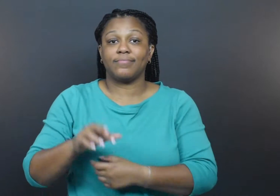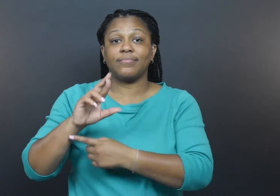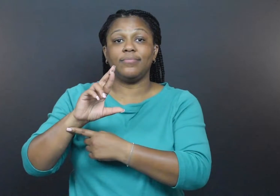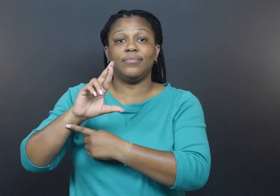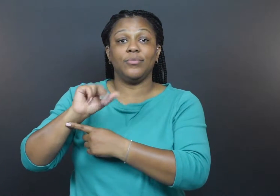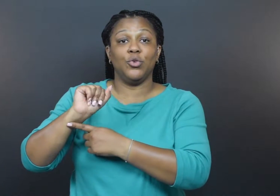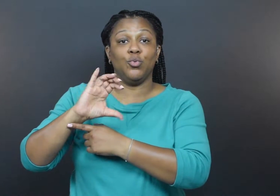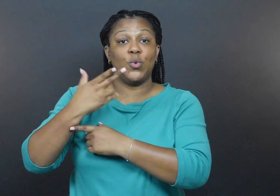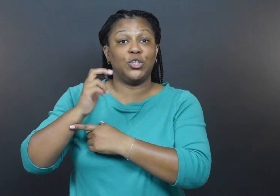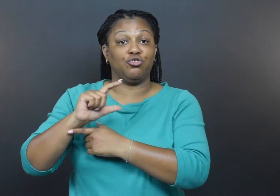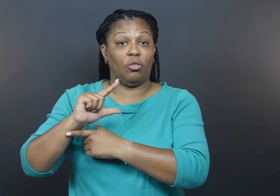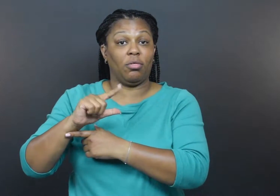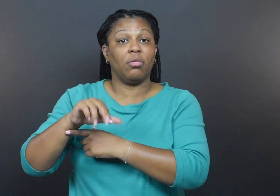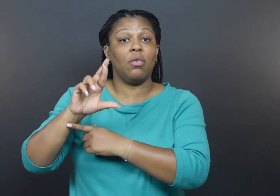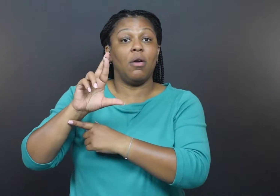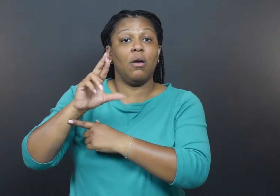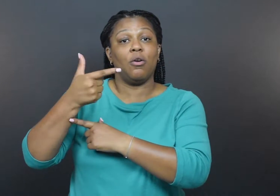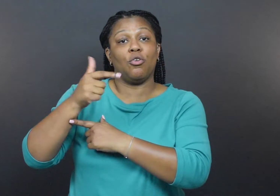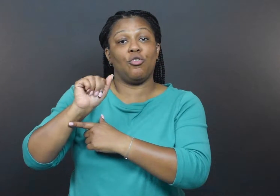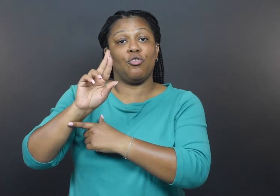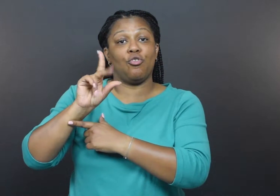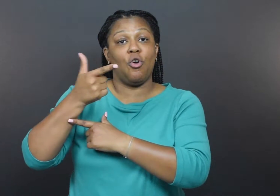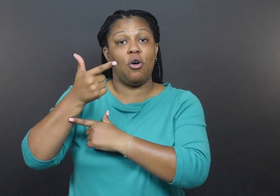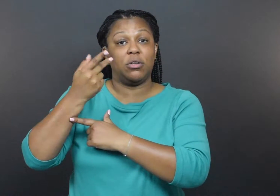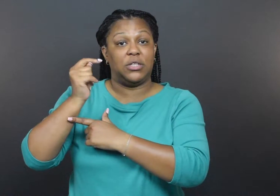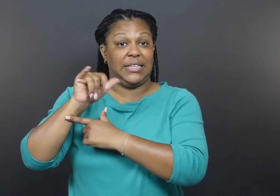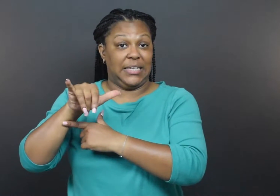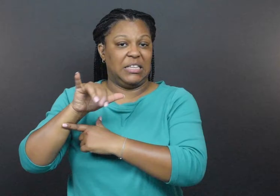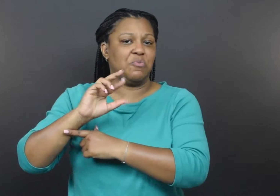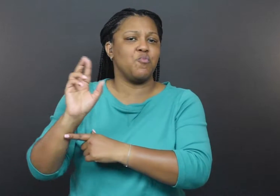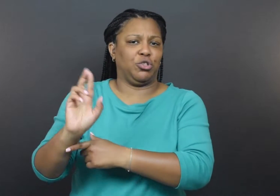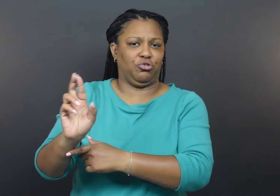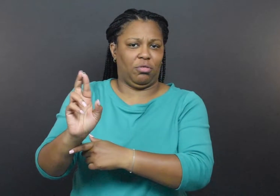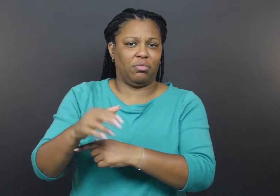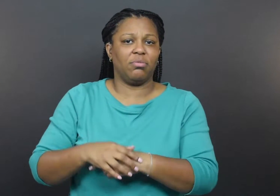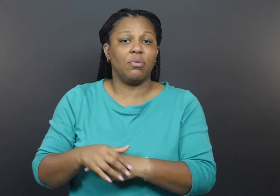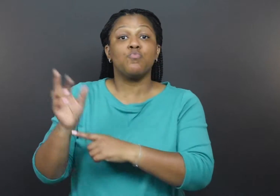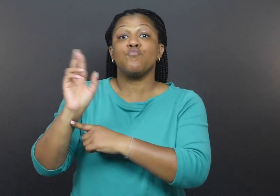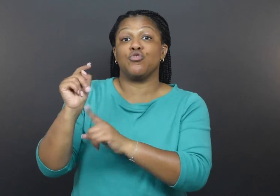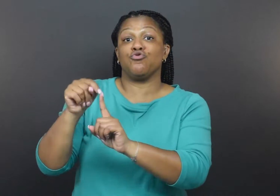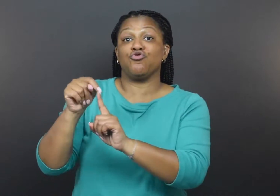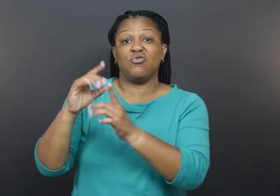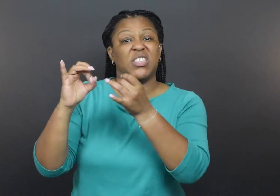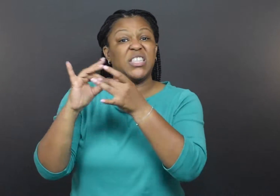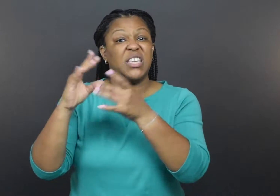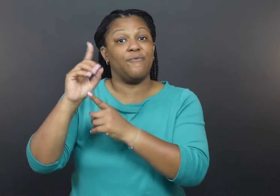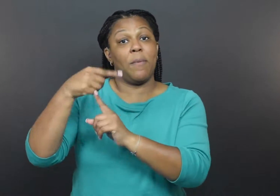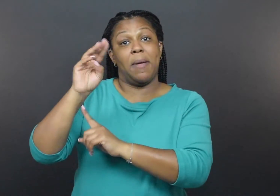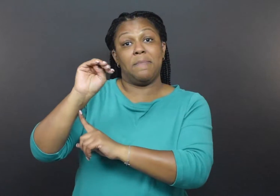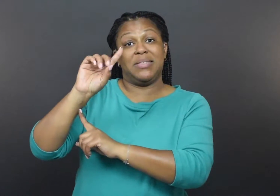Rachel Garaghty, MDH’s disability COVID Community Coordinator,